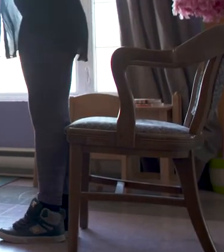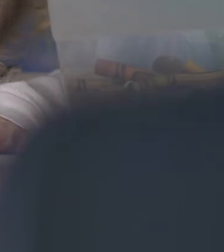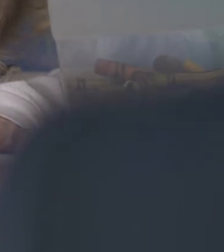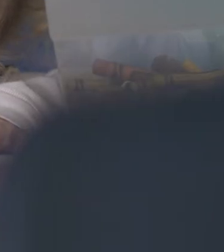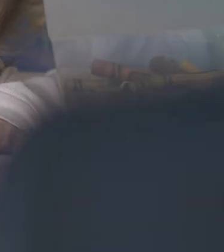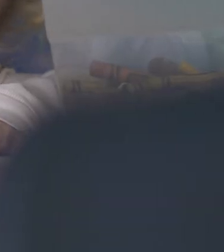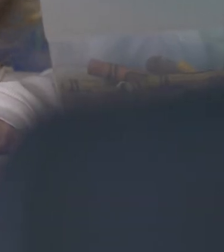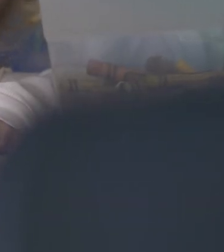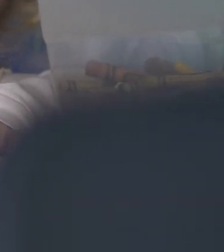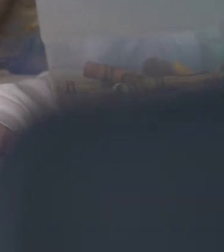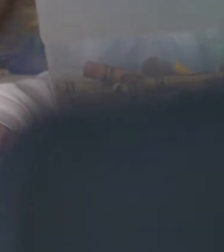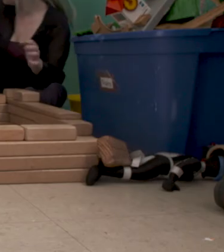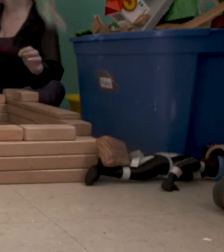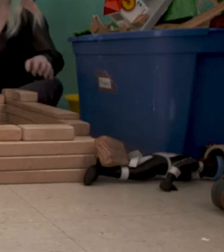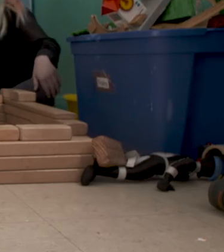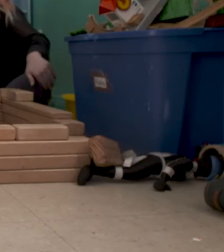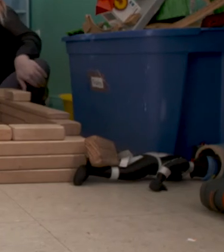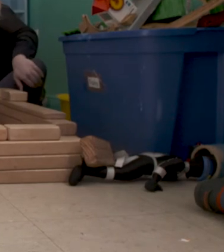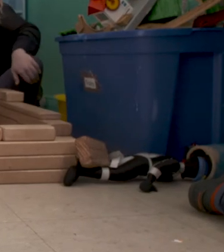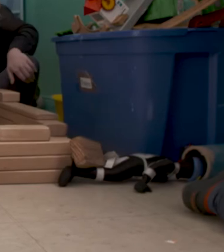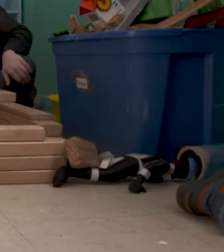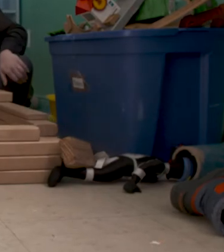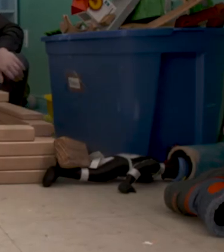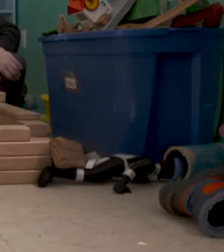Head... shoulders, knees and toes... knees and toes...